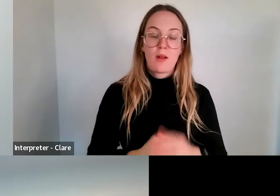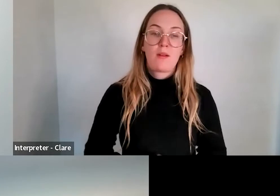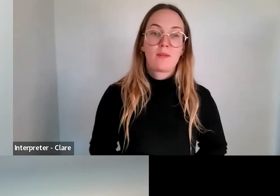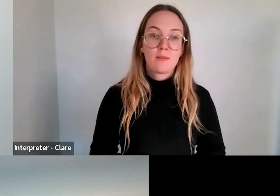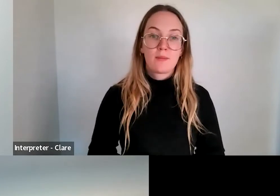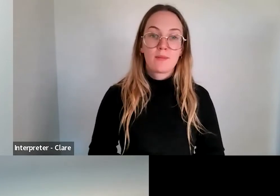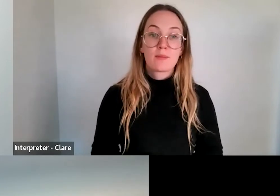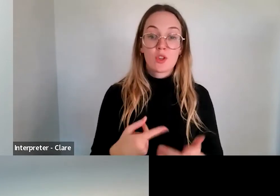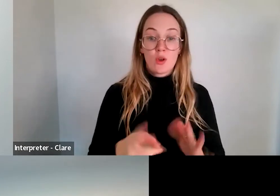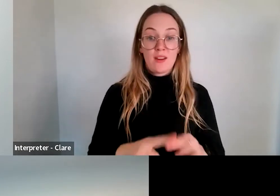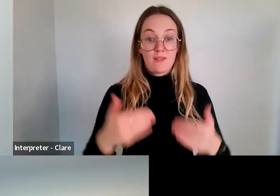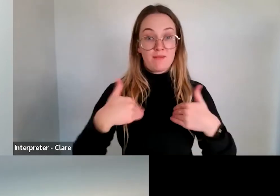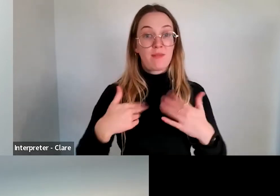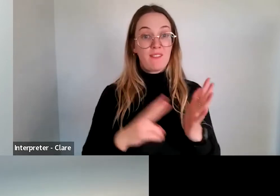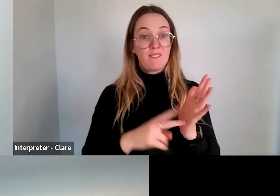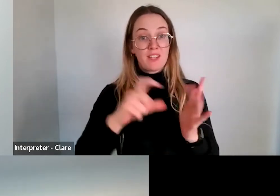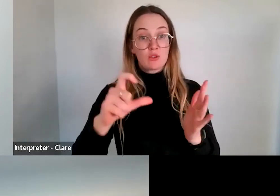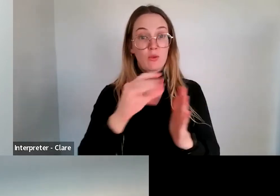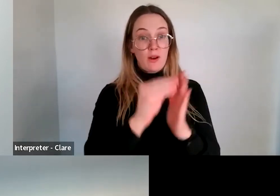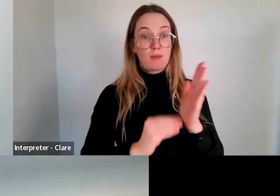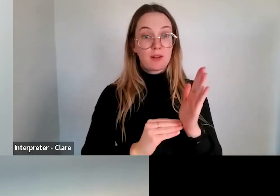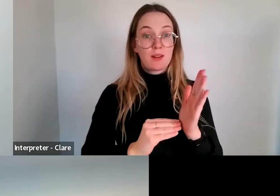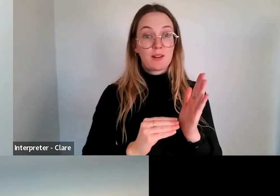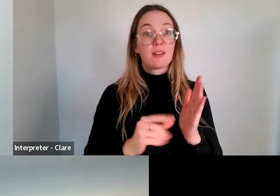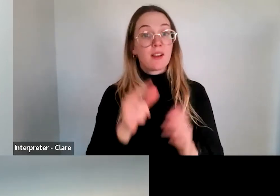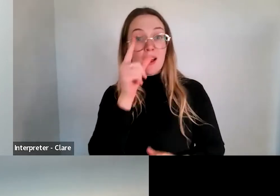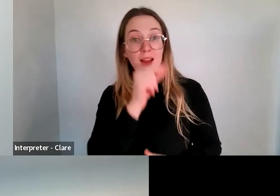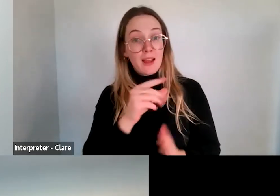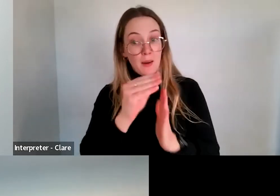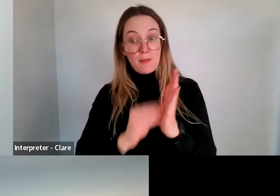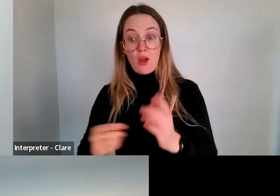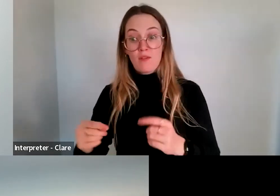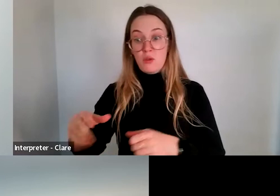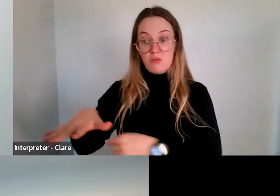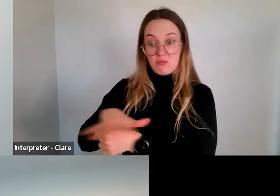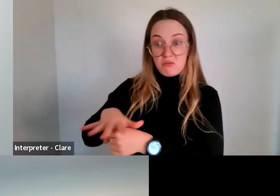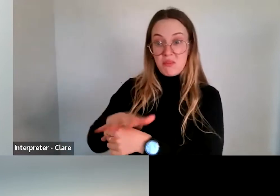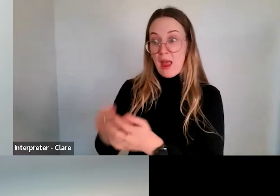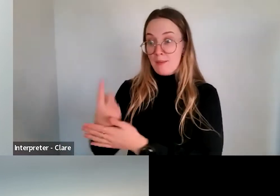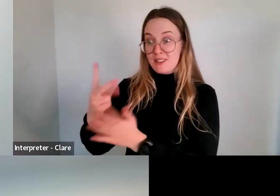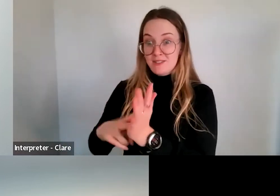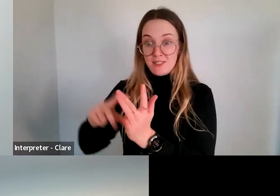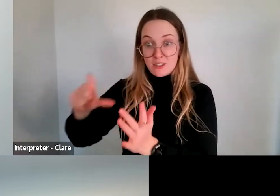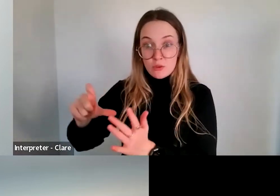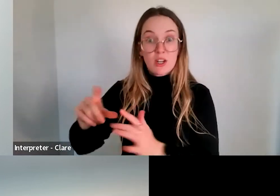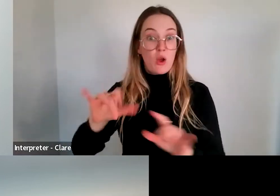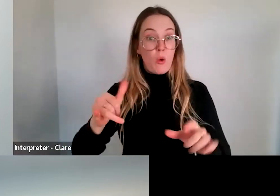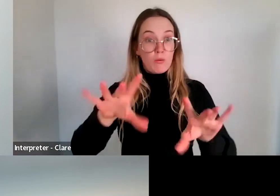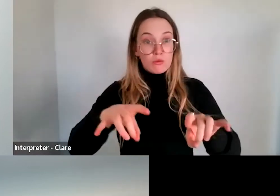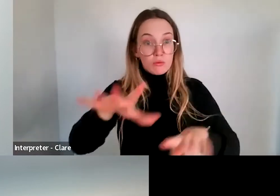applicant, can you apply for activity that takes place in Victoria, nationally or internationally.